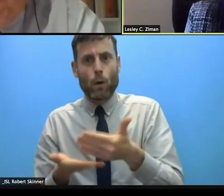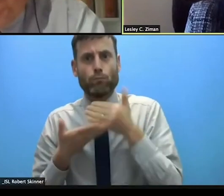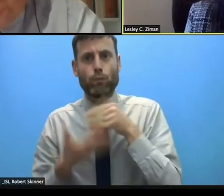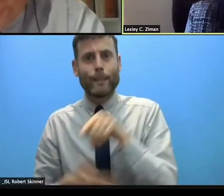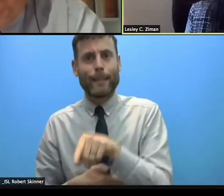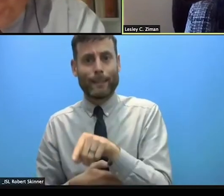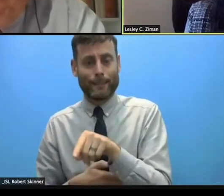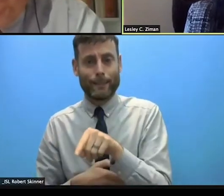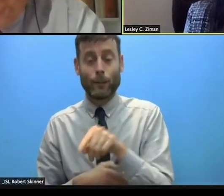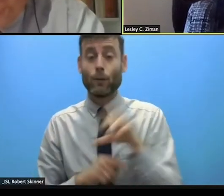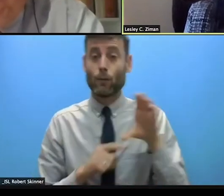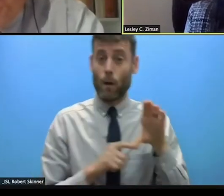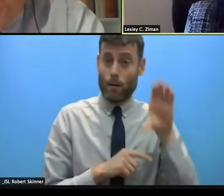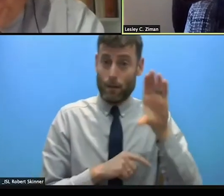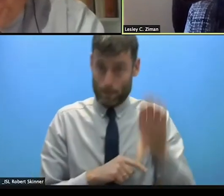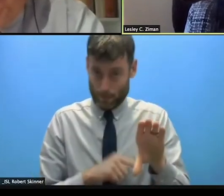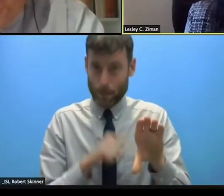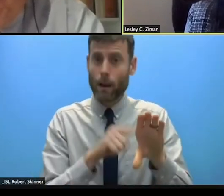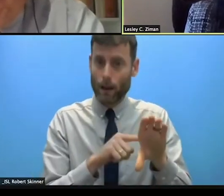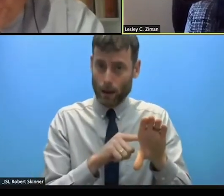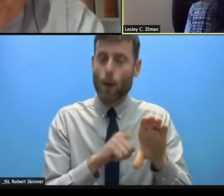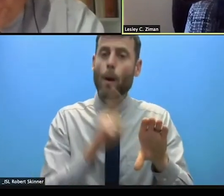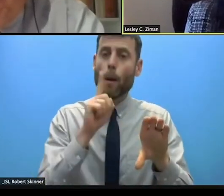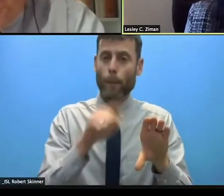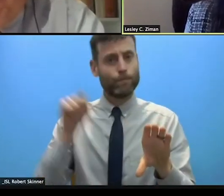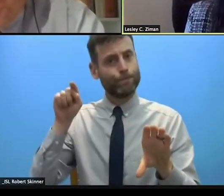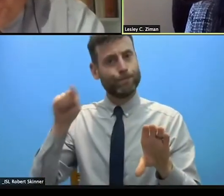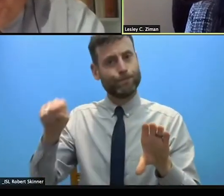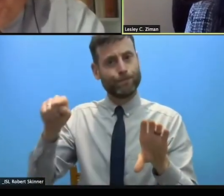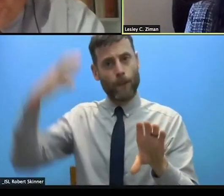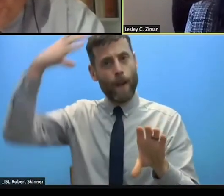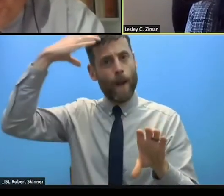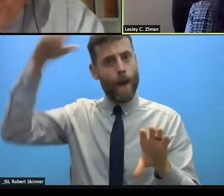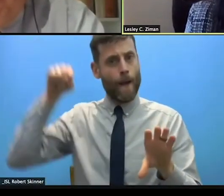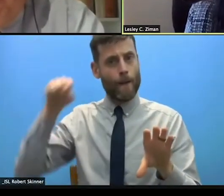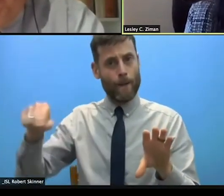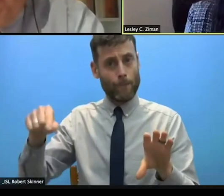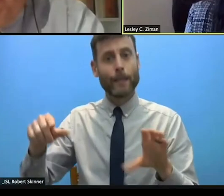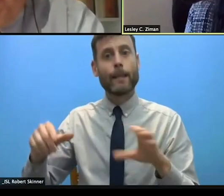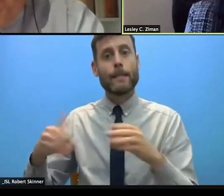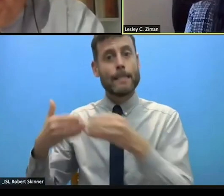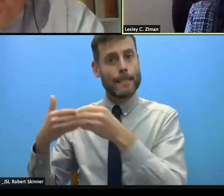complementary and both need to work together to lay the groundwork for improved protection